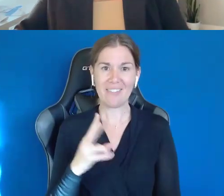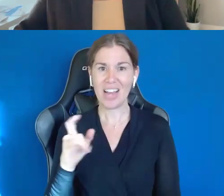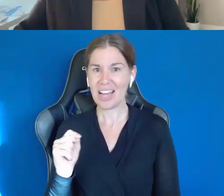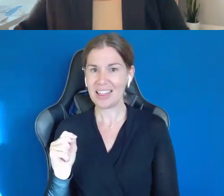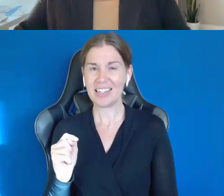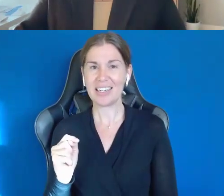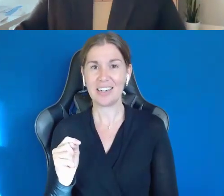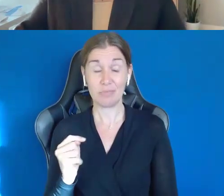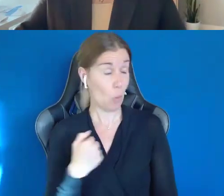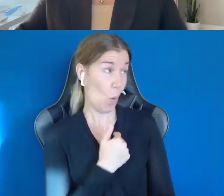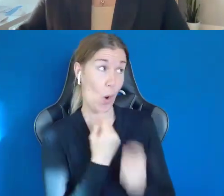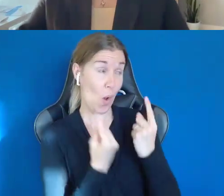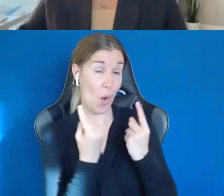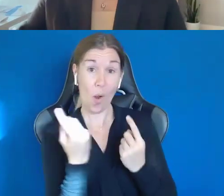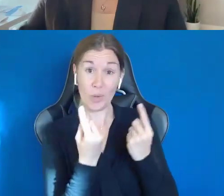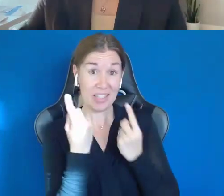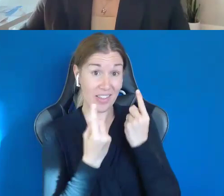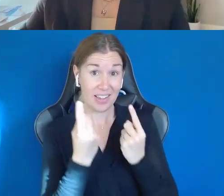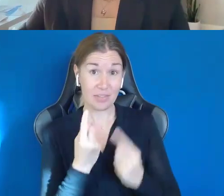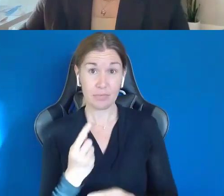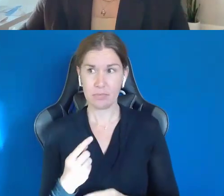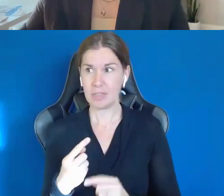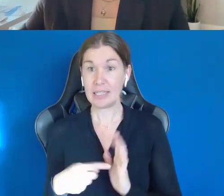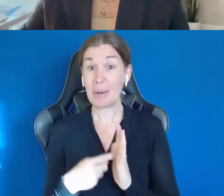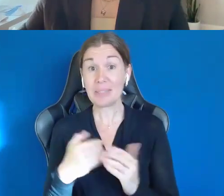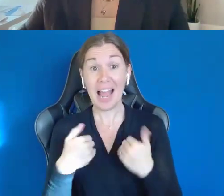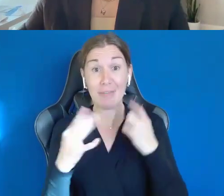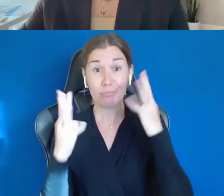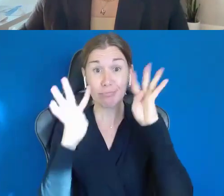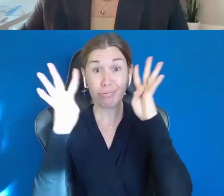Mm hmm. And sometimes I have crazy ideas and he goes, "Oh, no, no, no, that's " and sometimes he